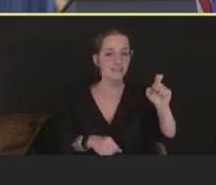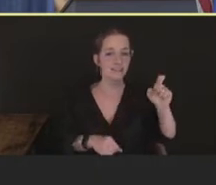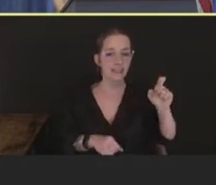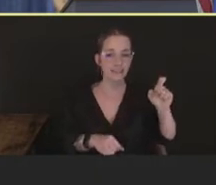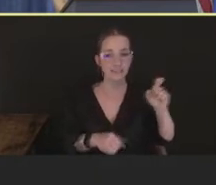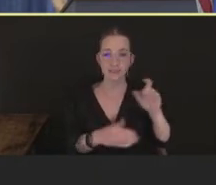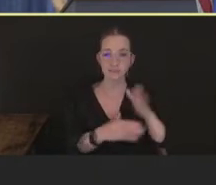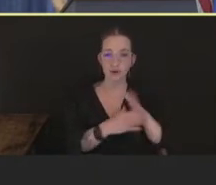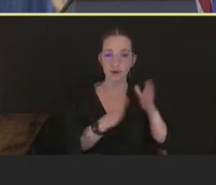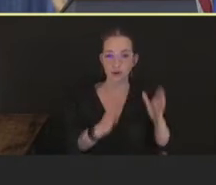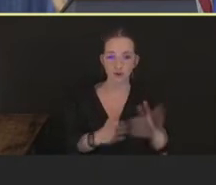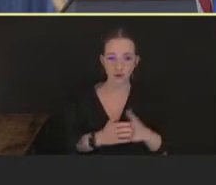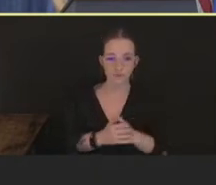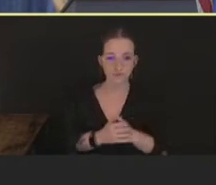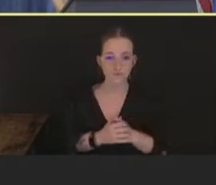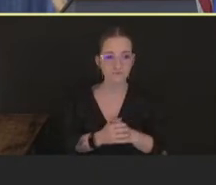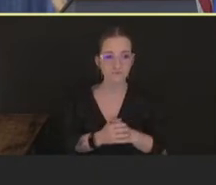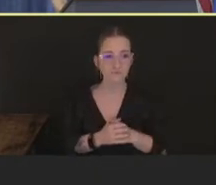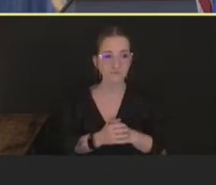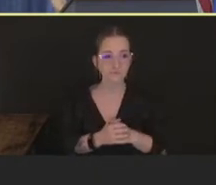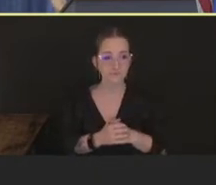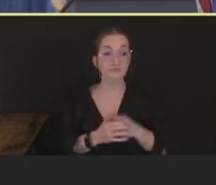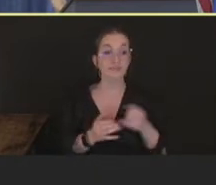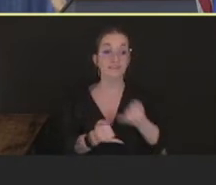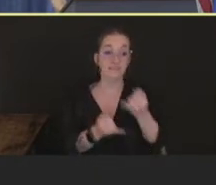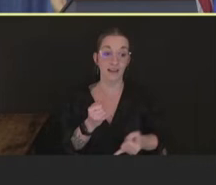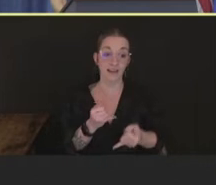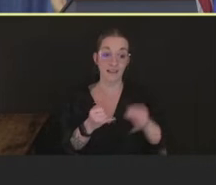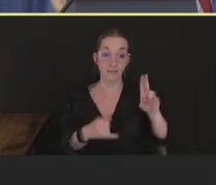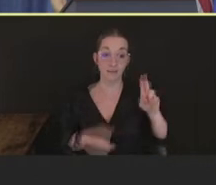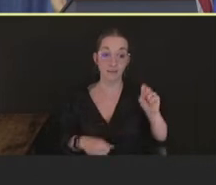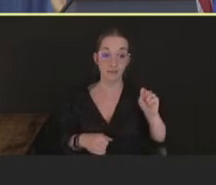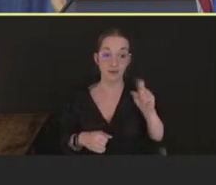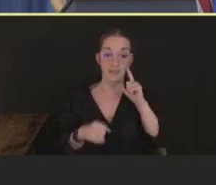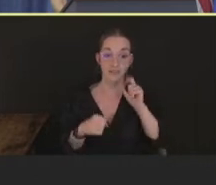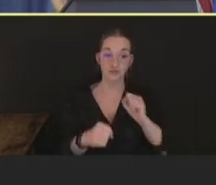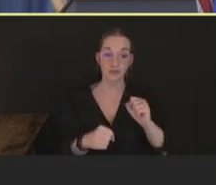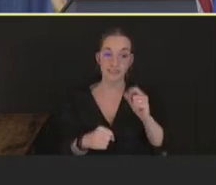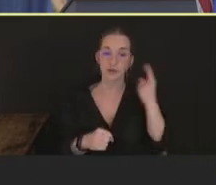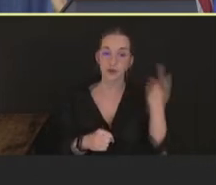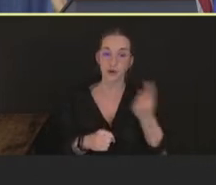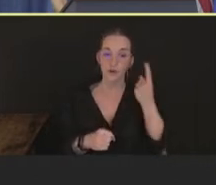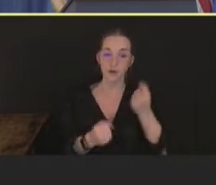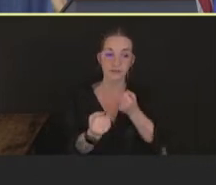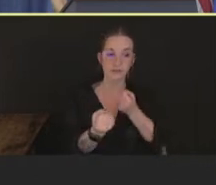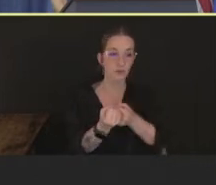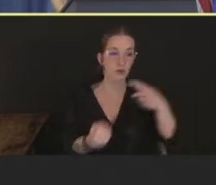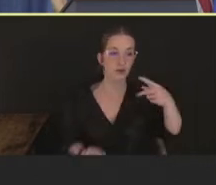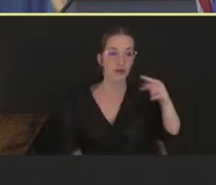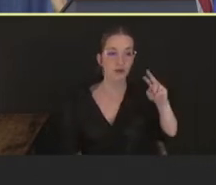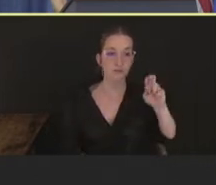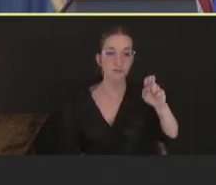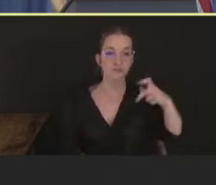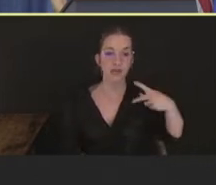And finally, U.S. strategies have always supported PrEP where it's feasible given the